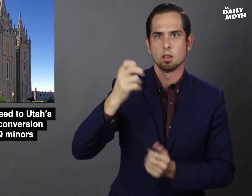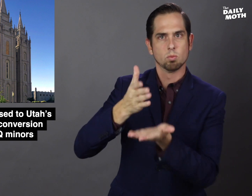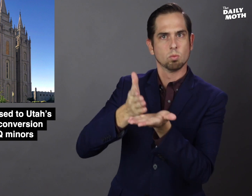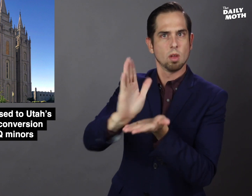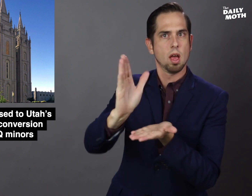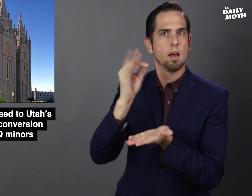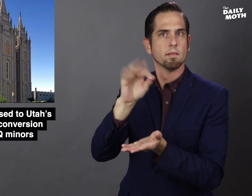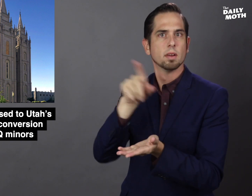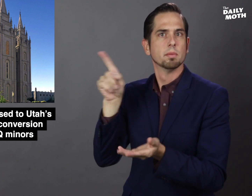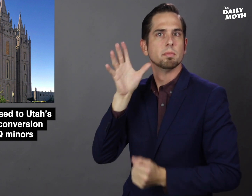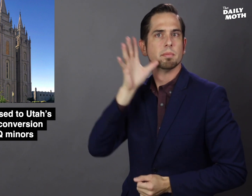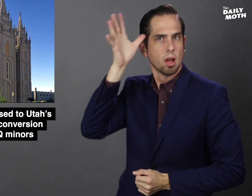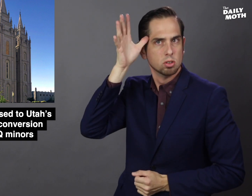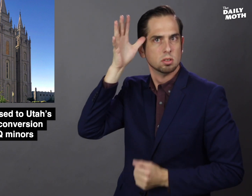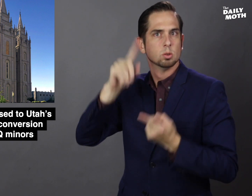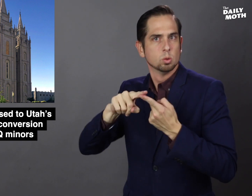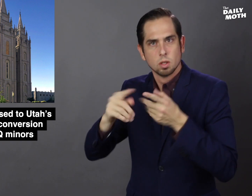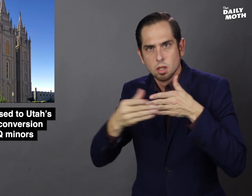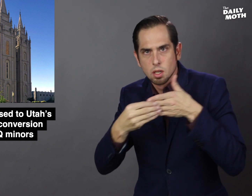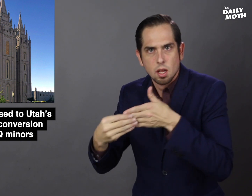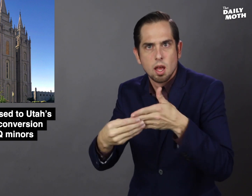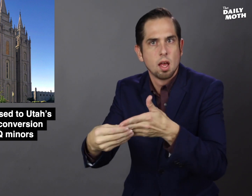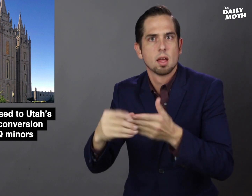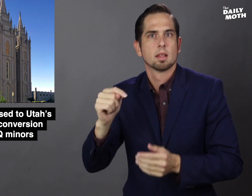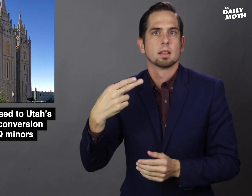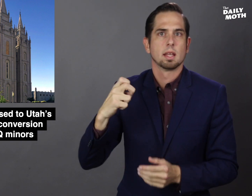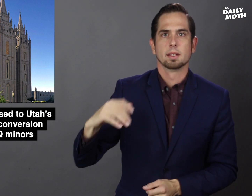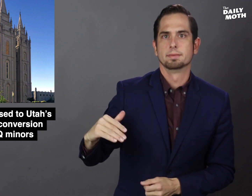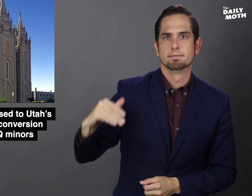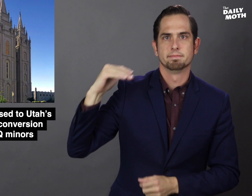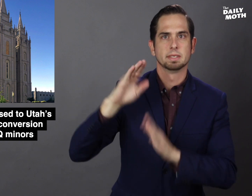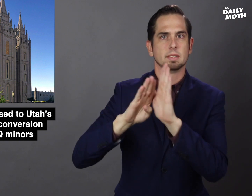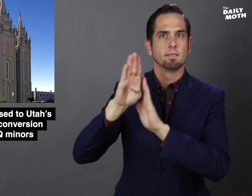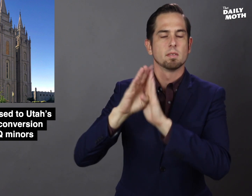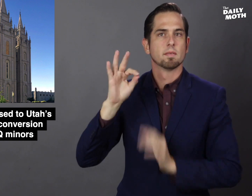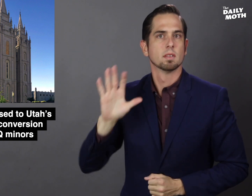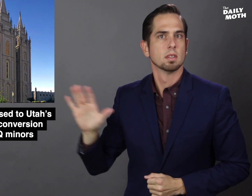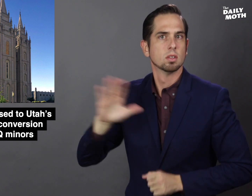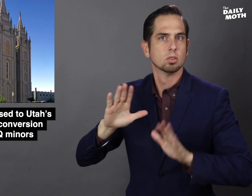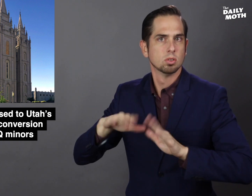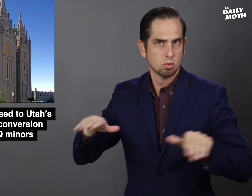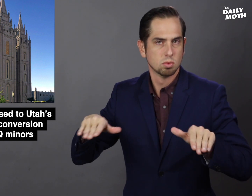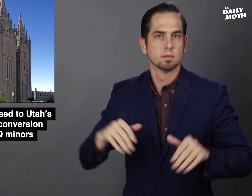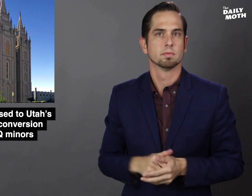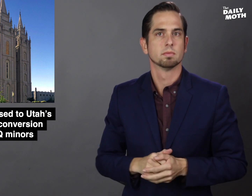"right of parents to guide the development of their children"